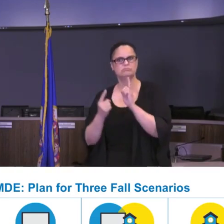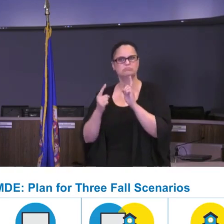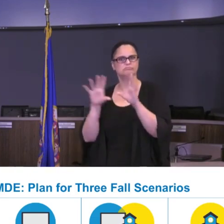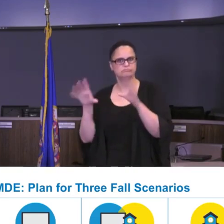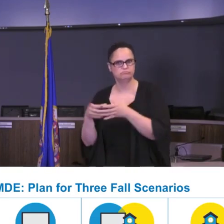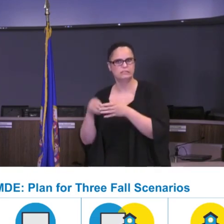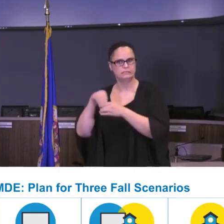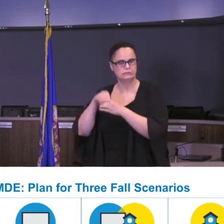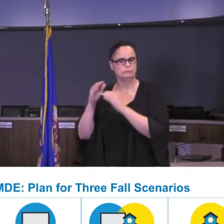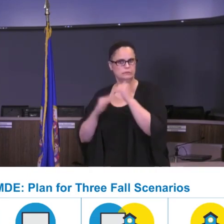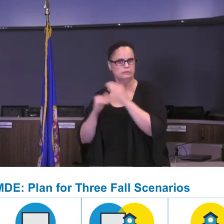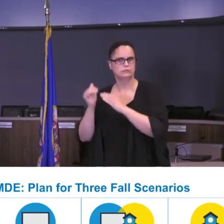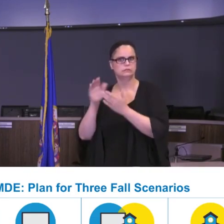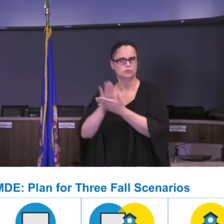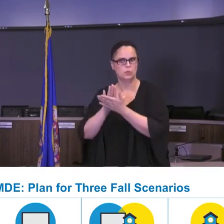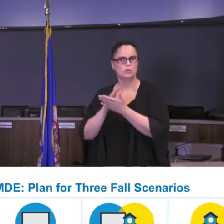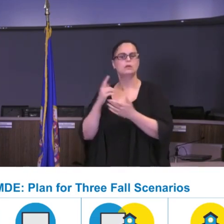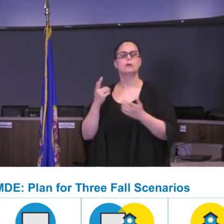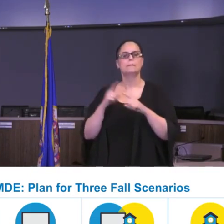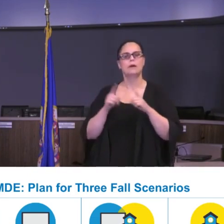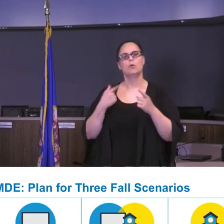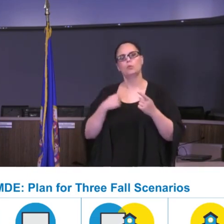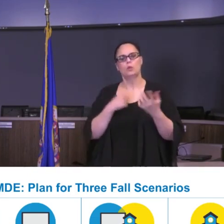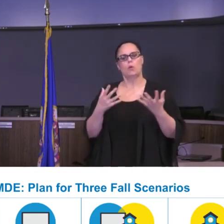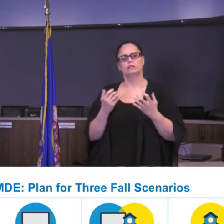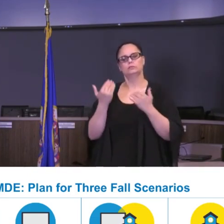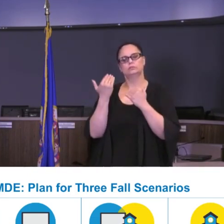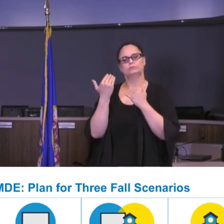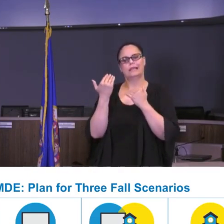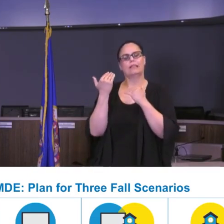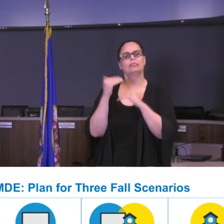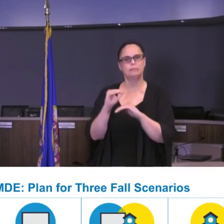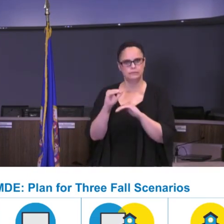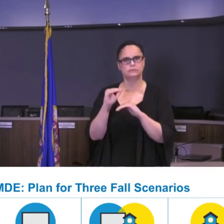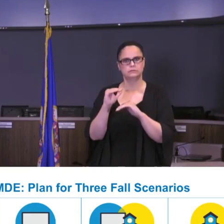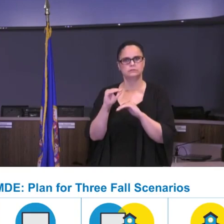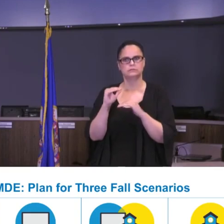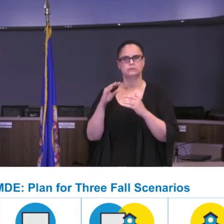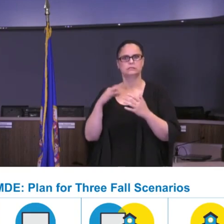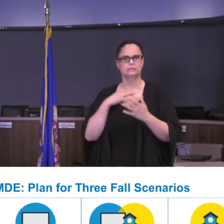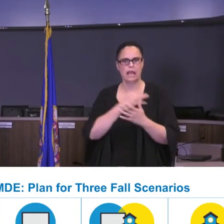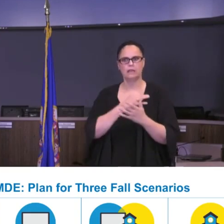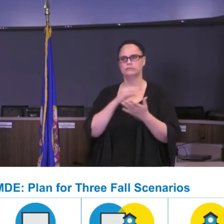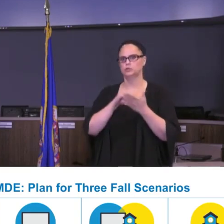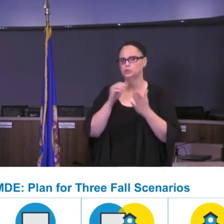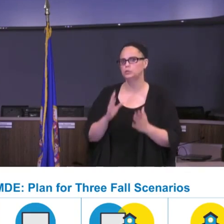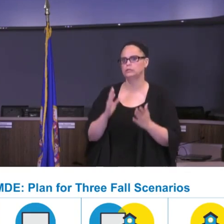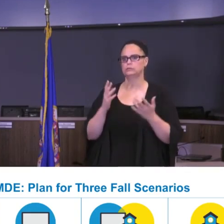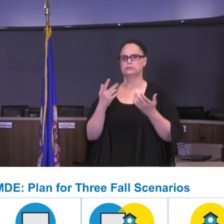and staff in some cases that are in their site so we can maintain those guidelines that we've received to this point.